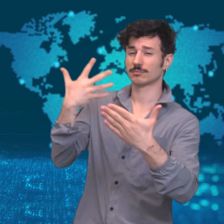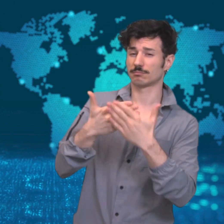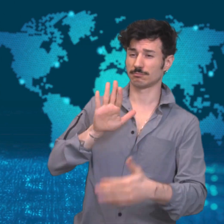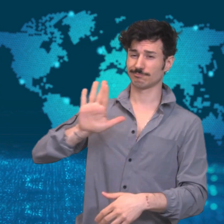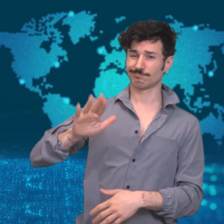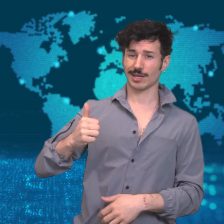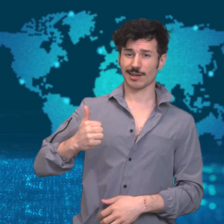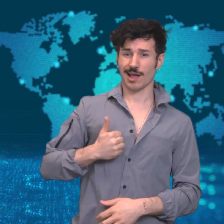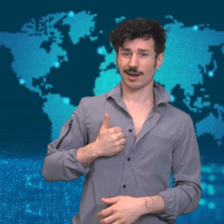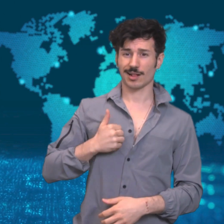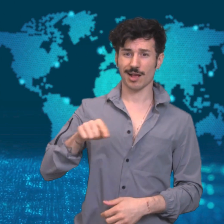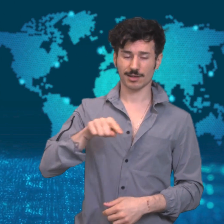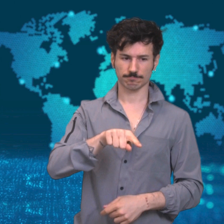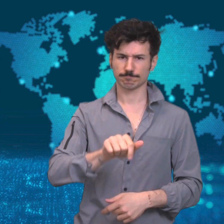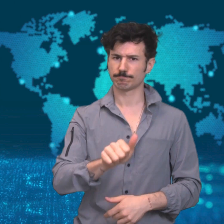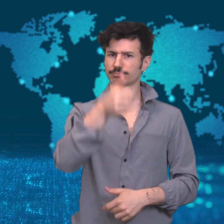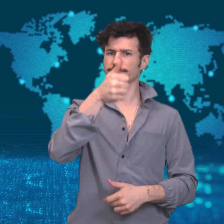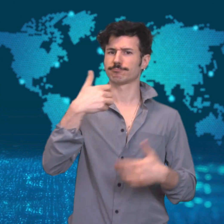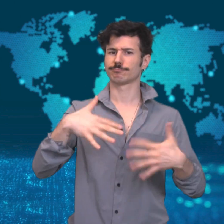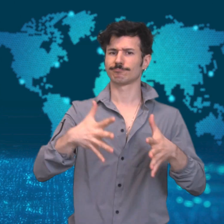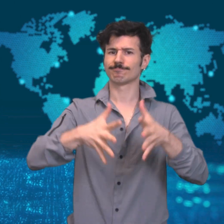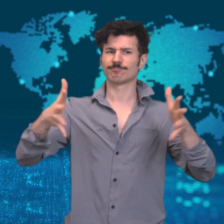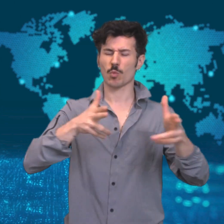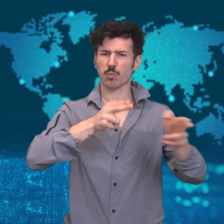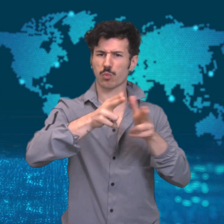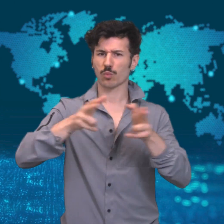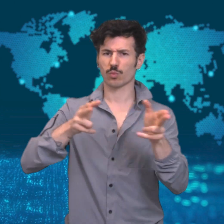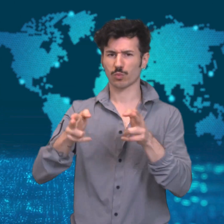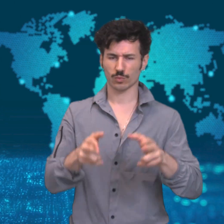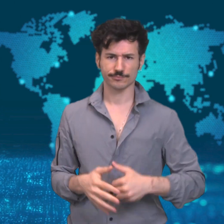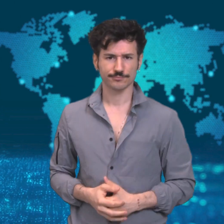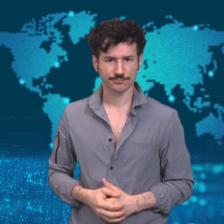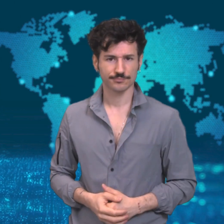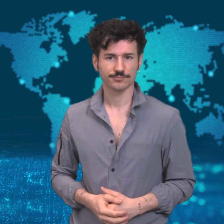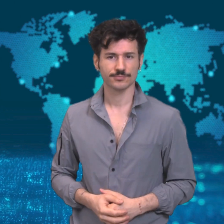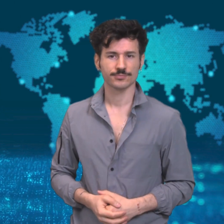It was the deadliest mass shooting in Canadian history.